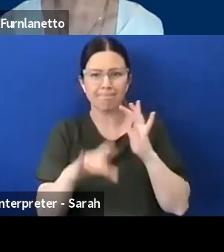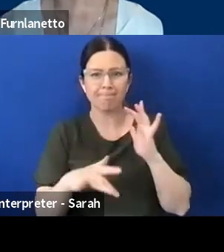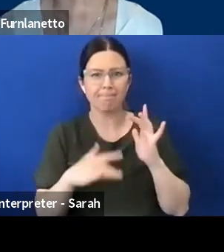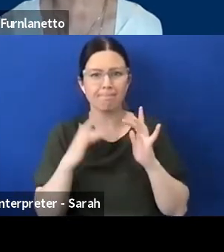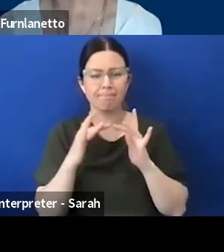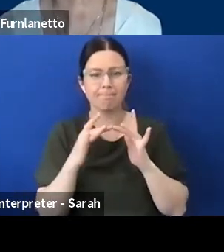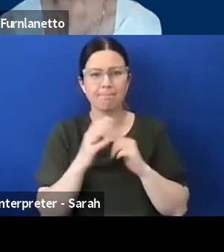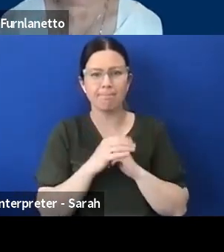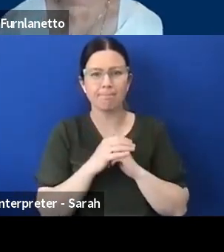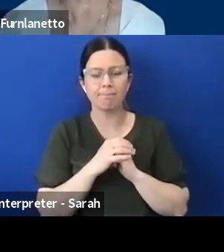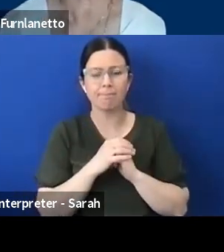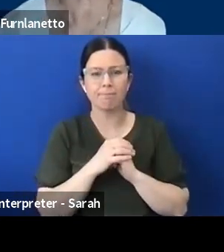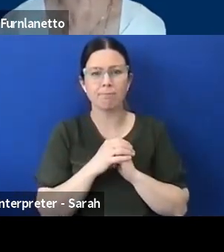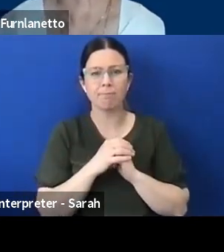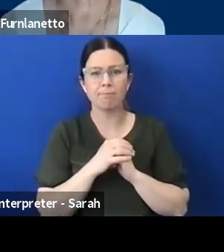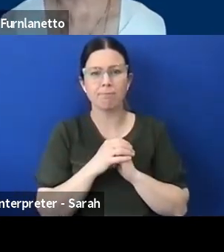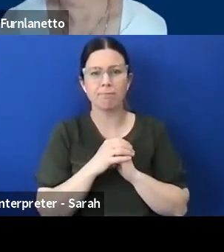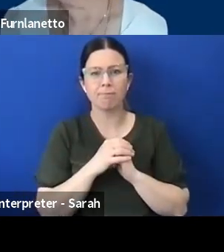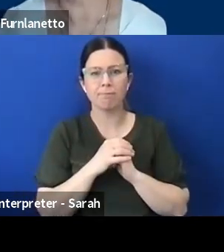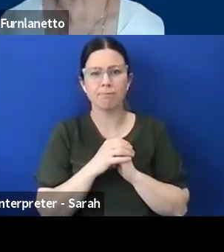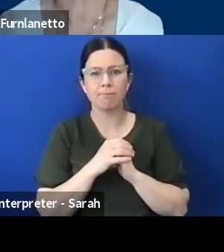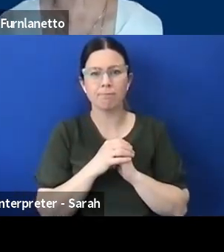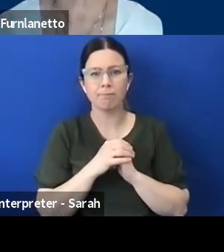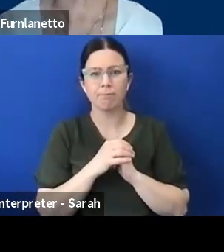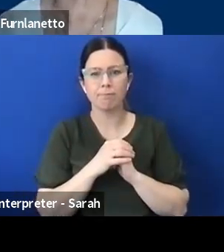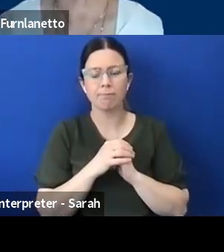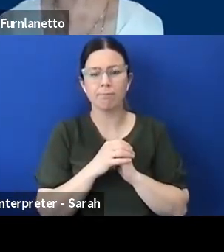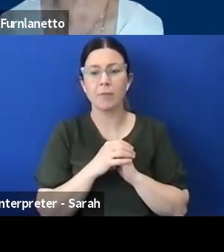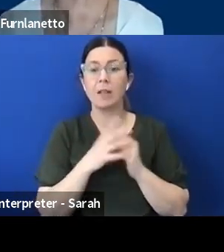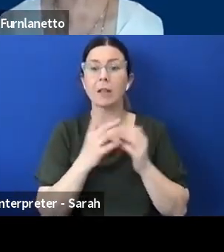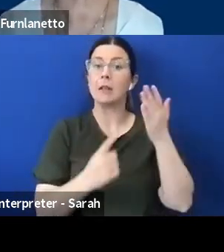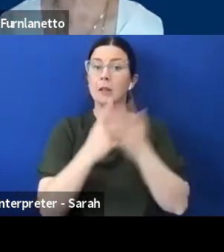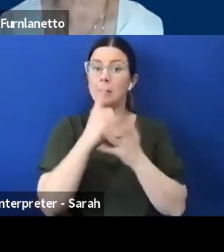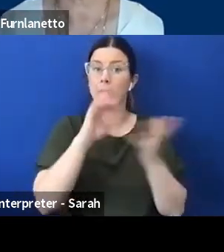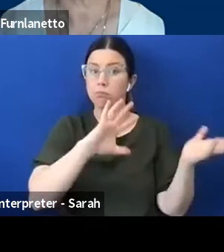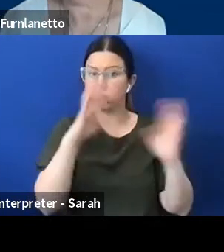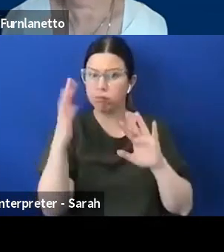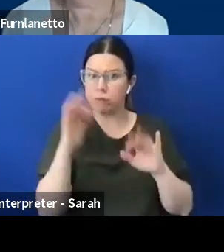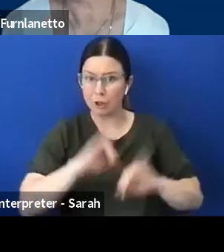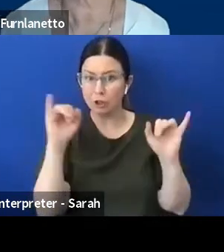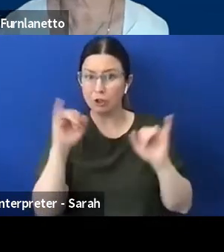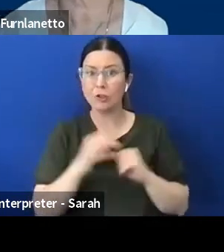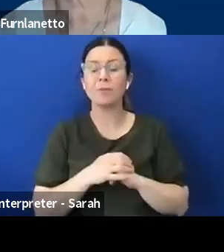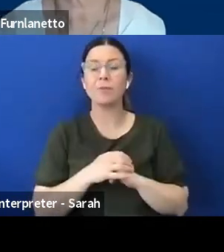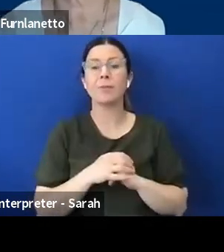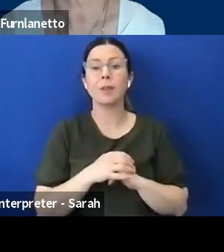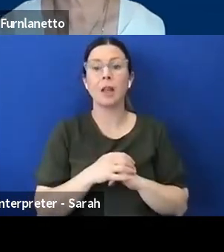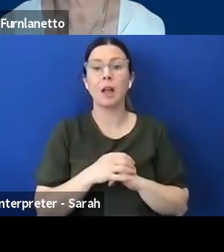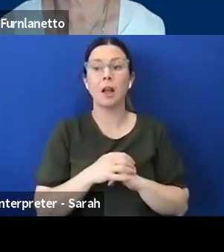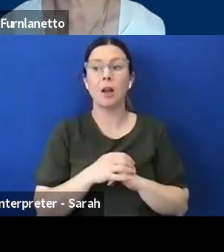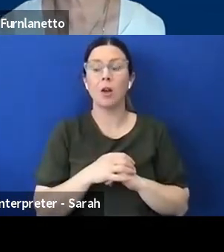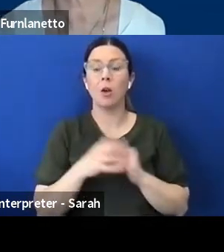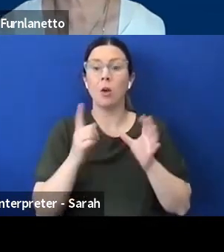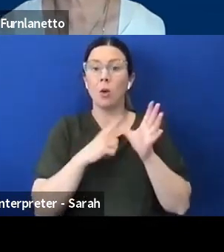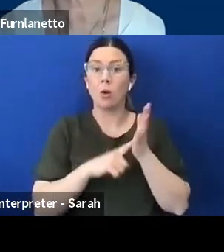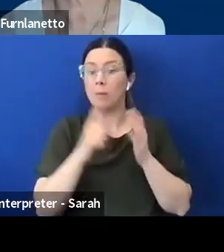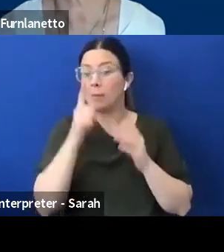and not everybody who is able to access information easily,